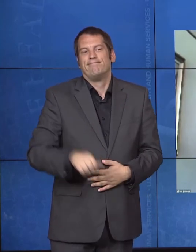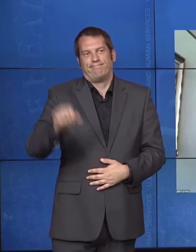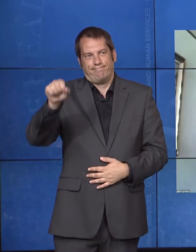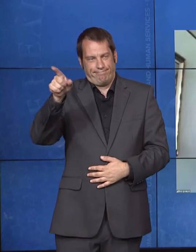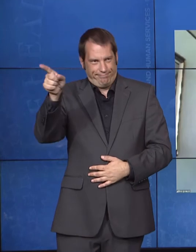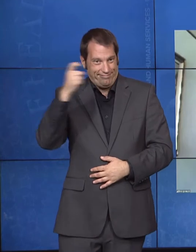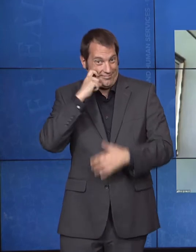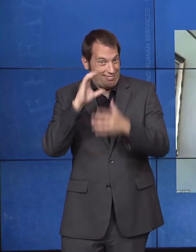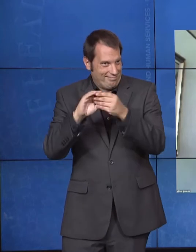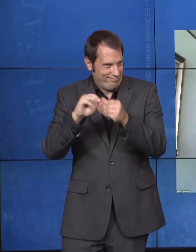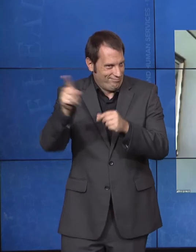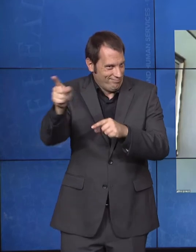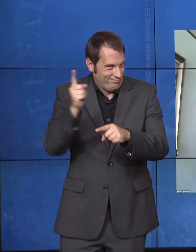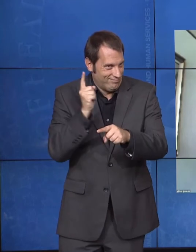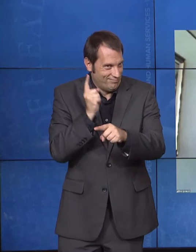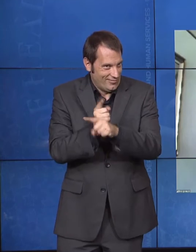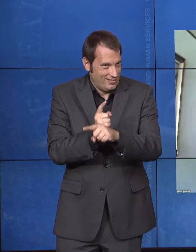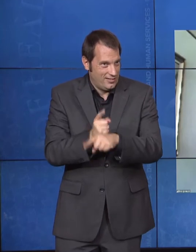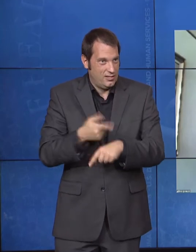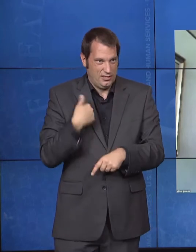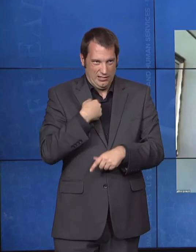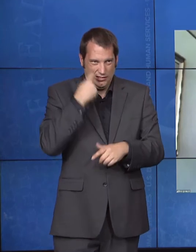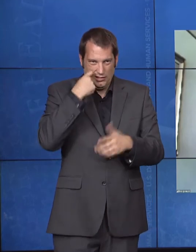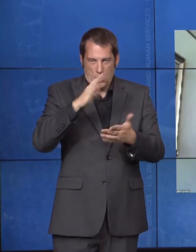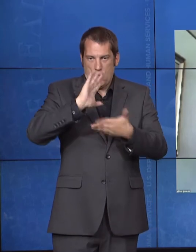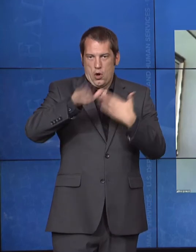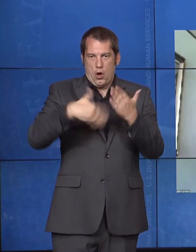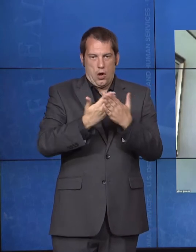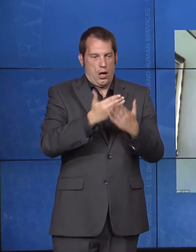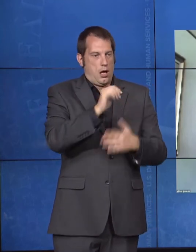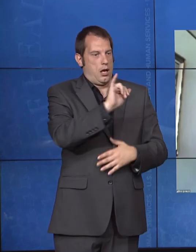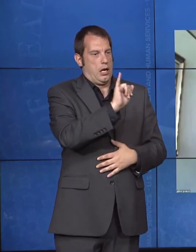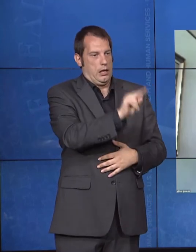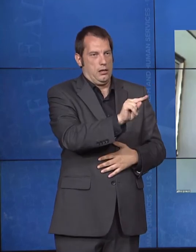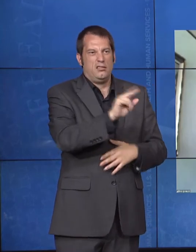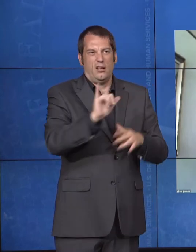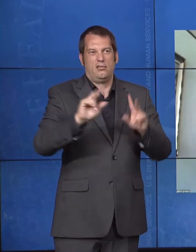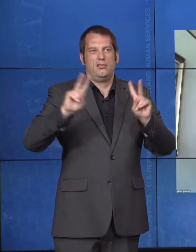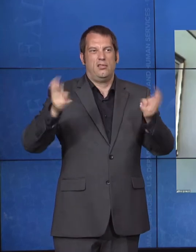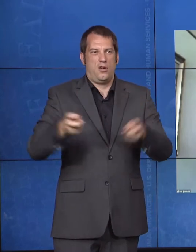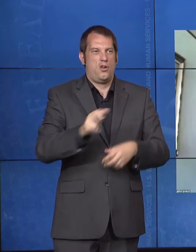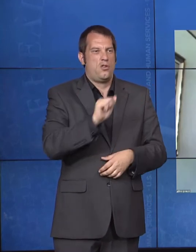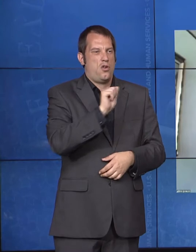adoption challenge that the President Trump so wisely signed an executive order to strengthen